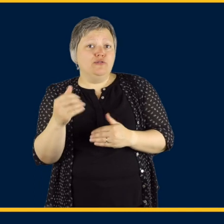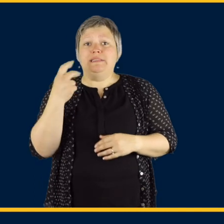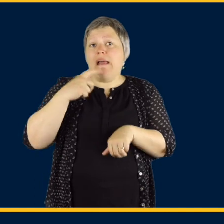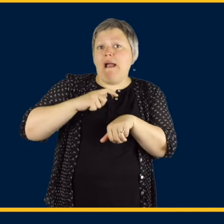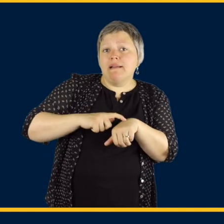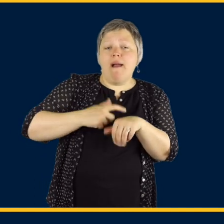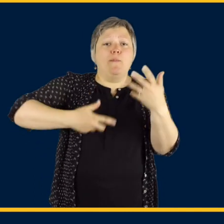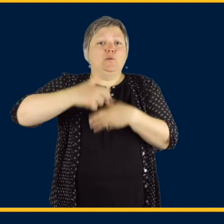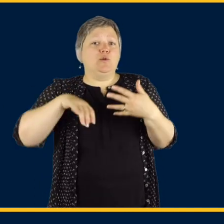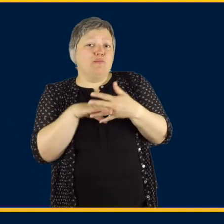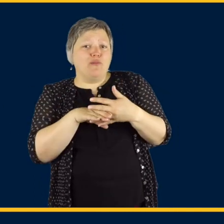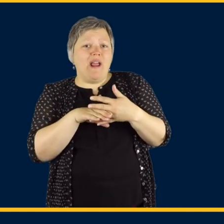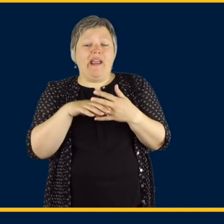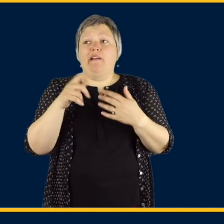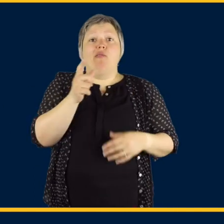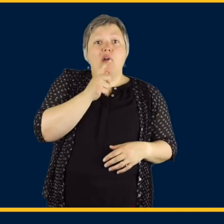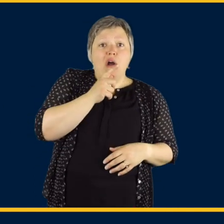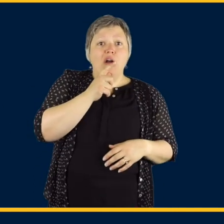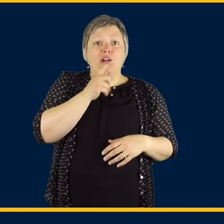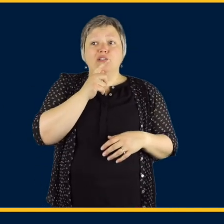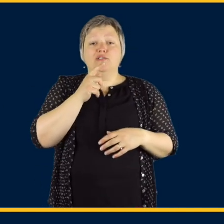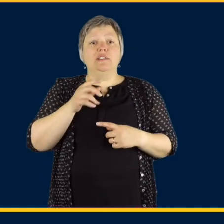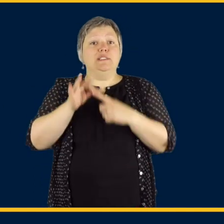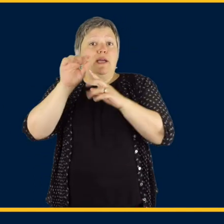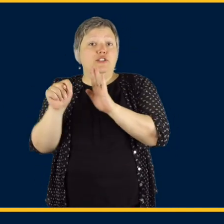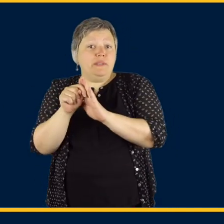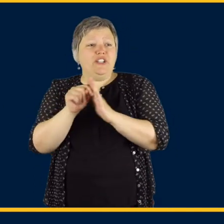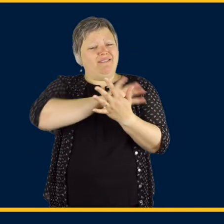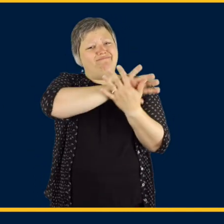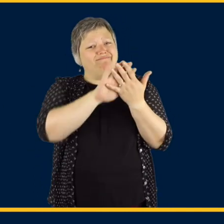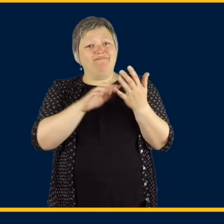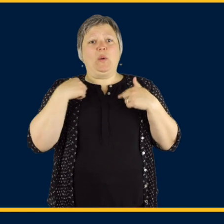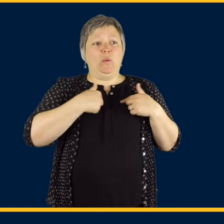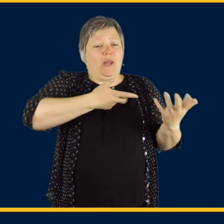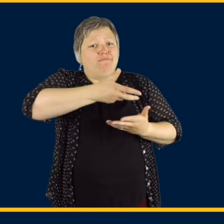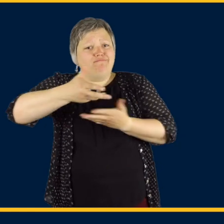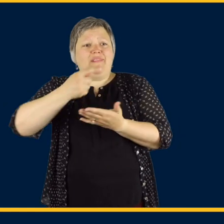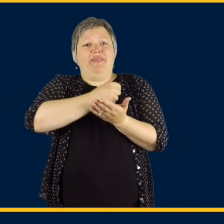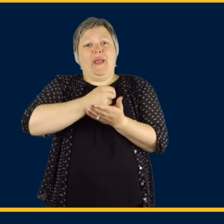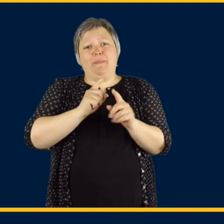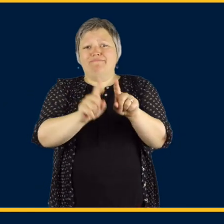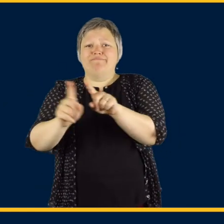on Google Classroom, during snack time, during social break, during lunch or even during specials.